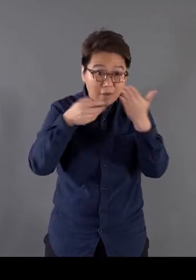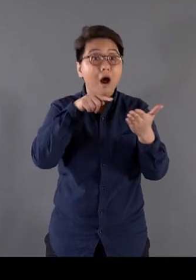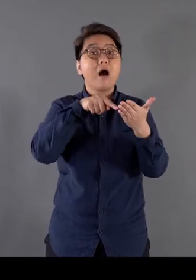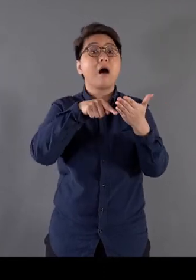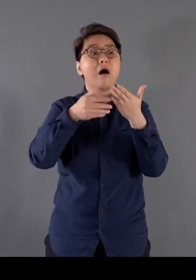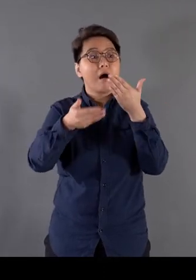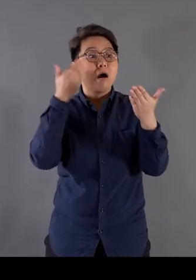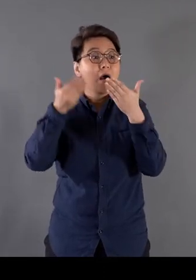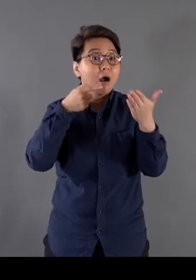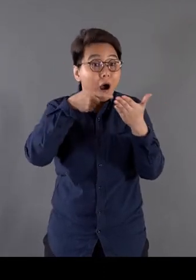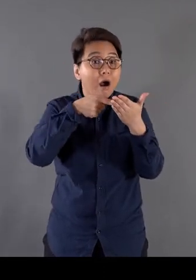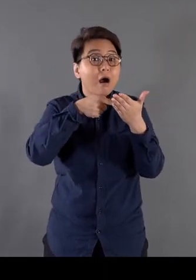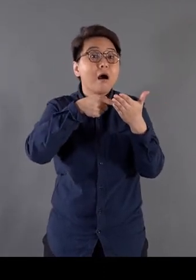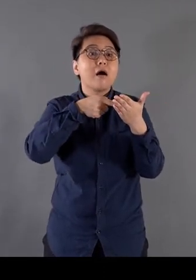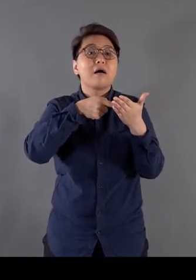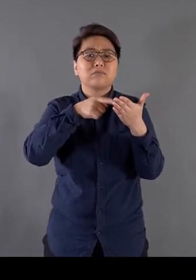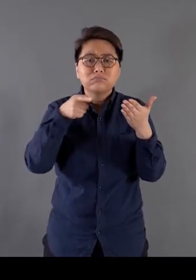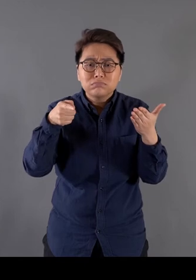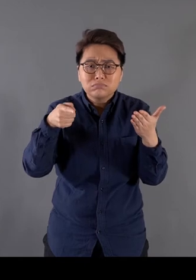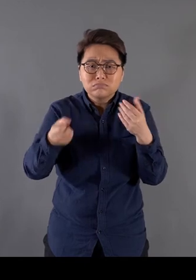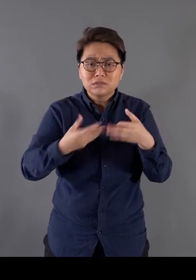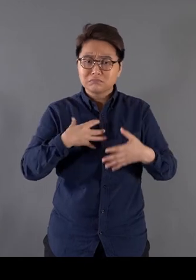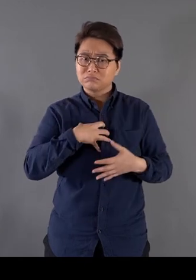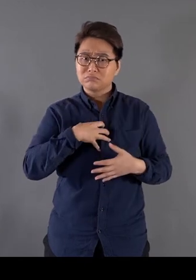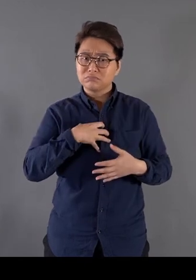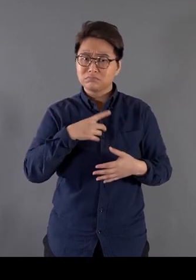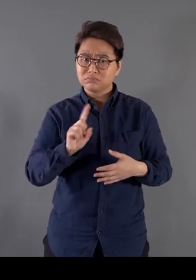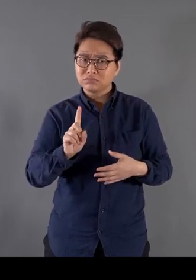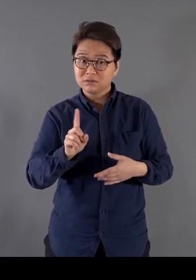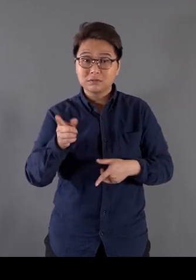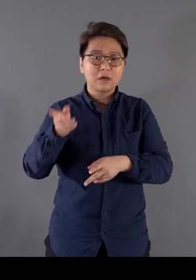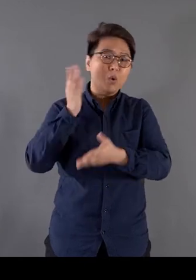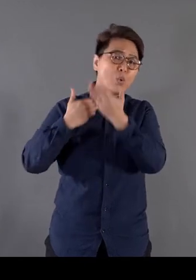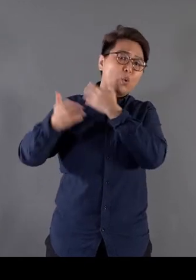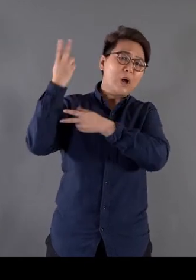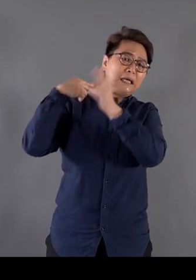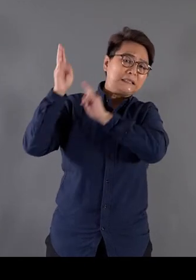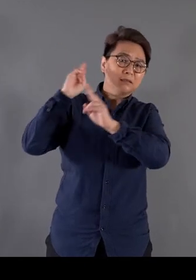which made me wonder why the photo touched me so much So many things are embodied in history